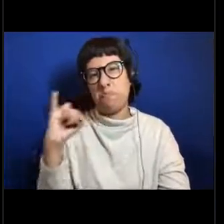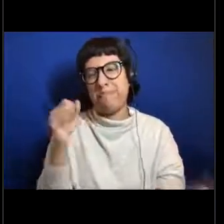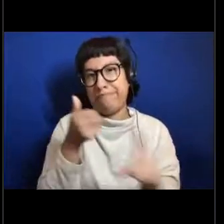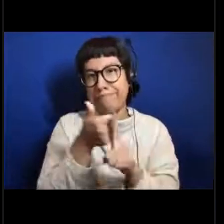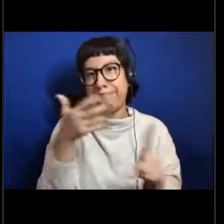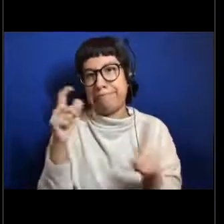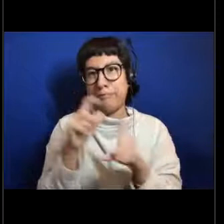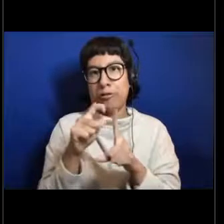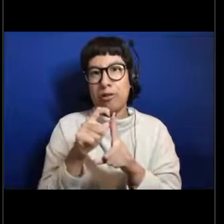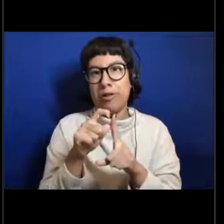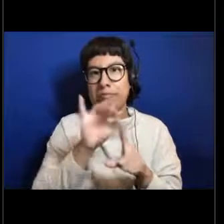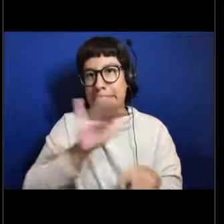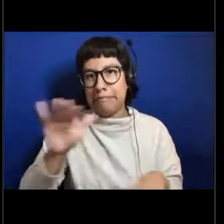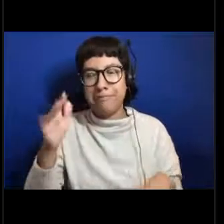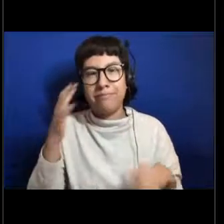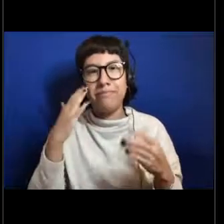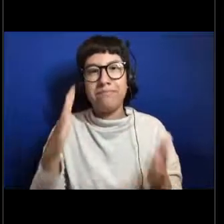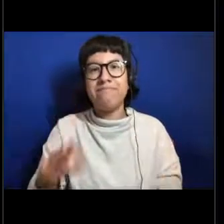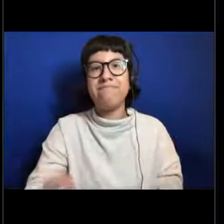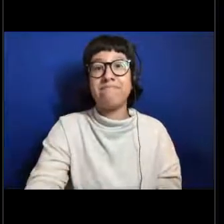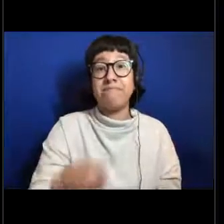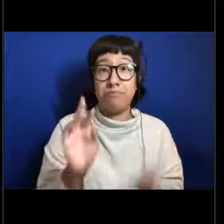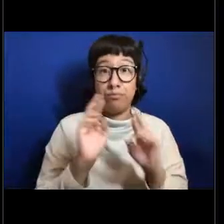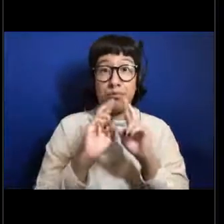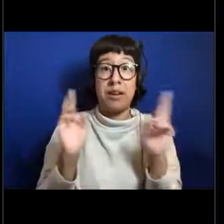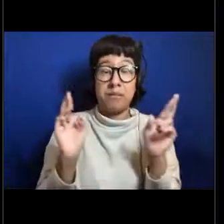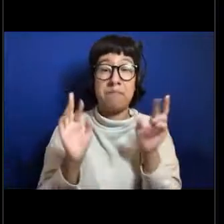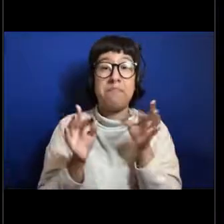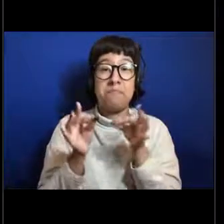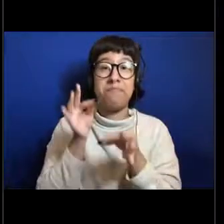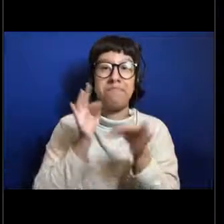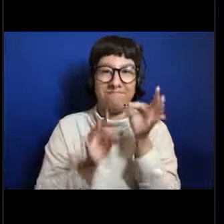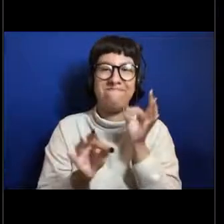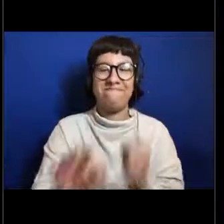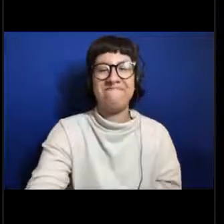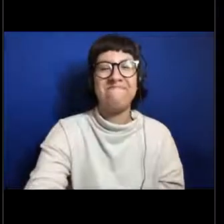and the sort of egg looking thing coming from its stomach is